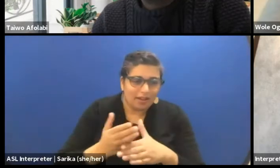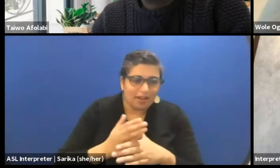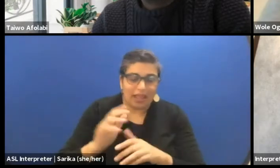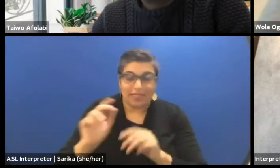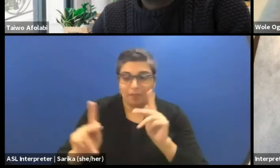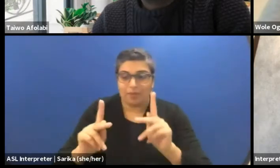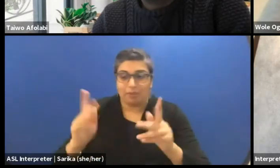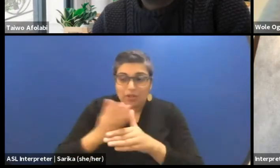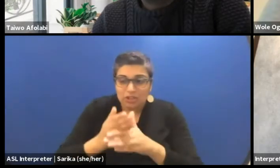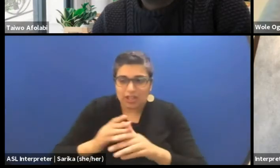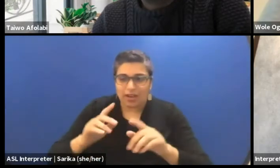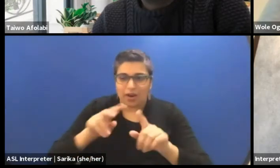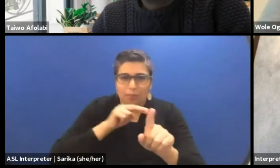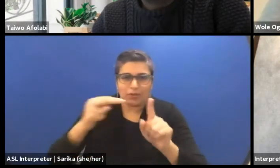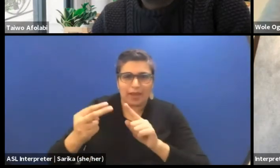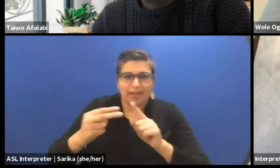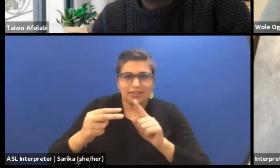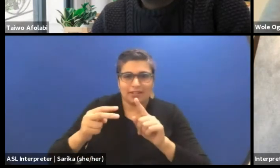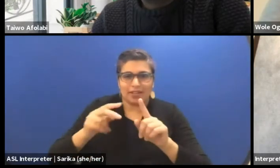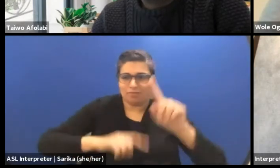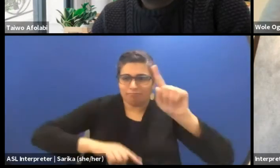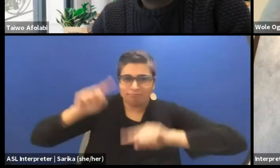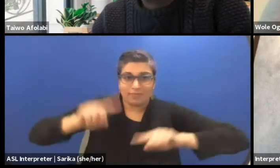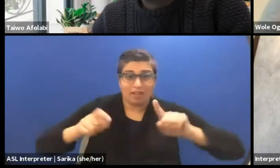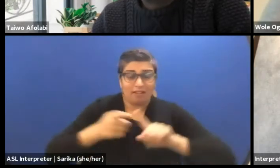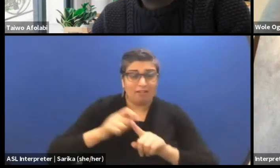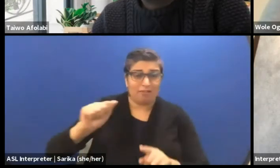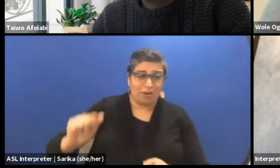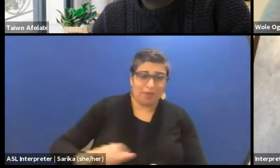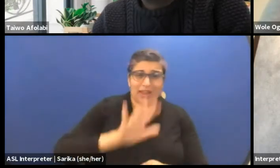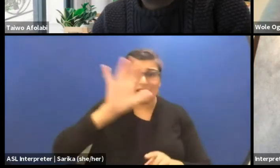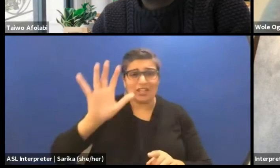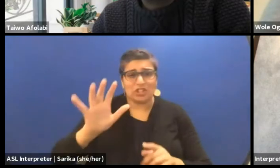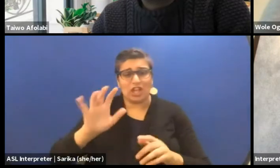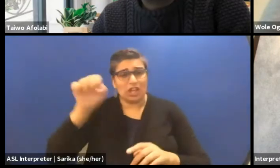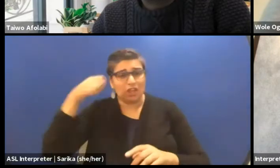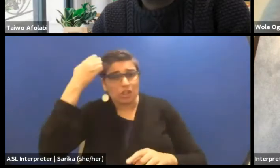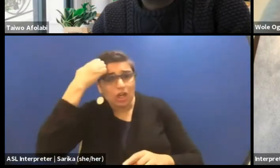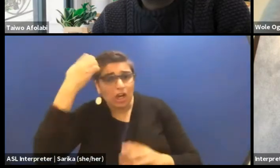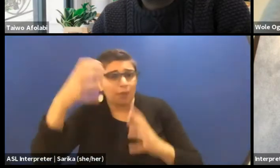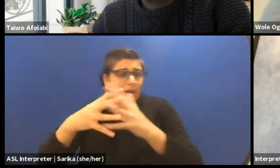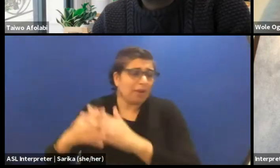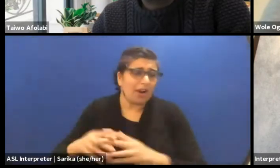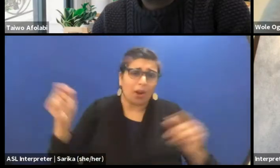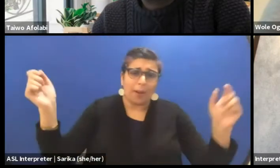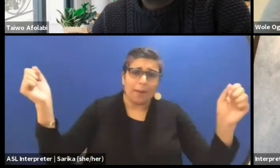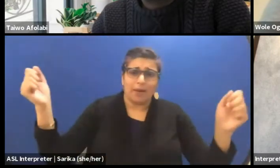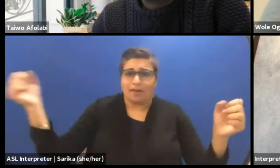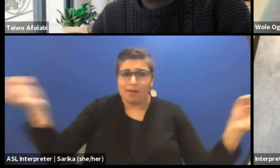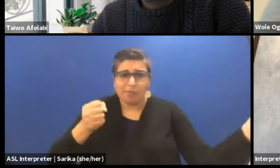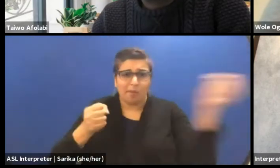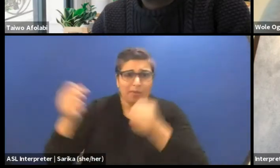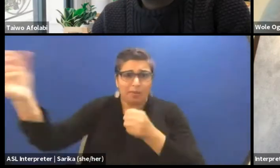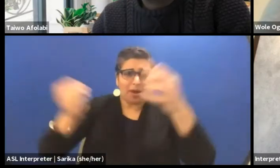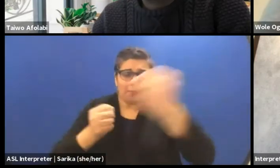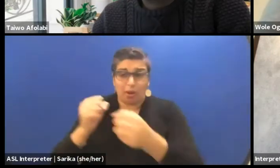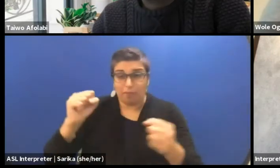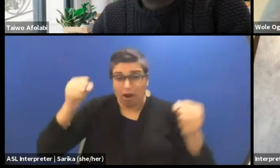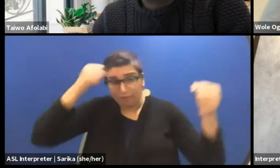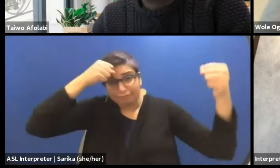As you know, we're bringing everyone from Europe, Asia, America to be part and parcel of this. So I think has not really been one of our priorities